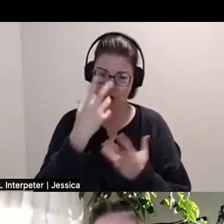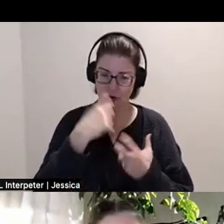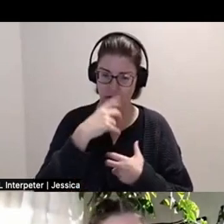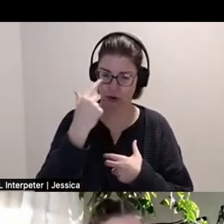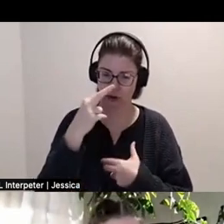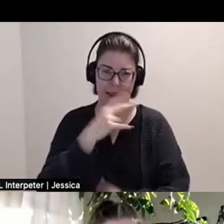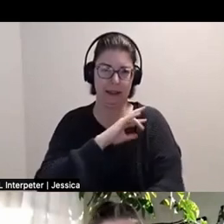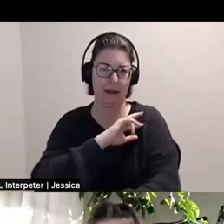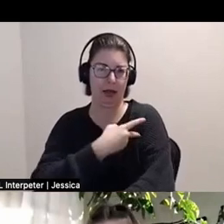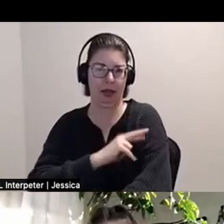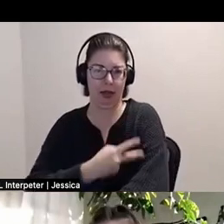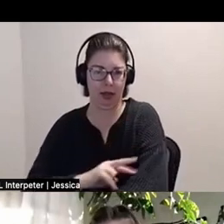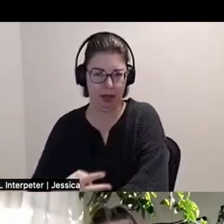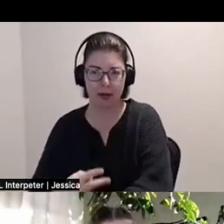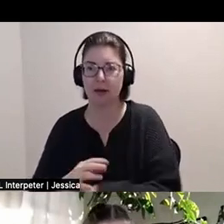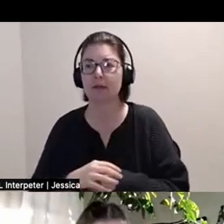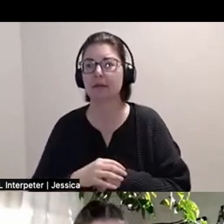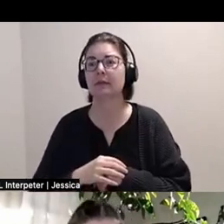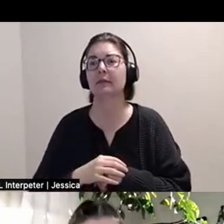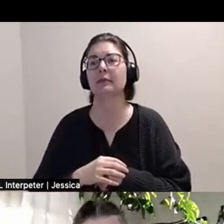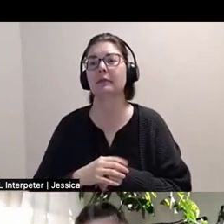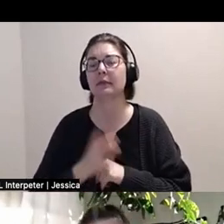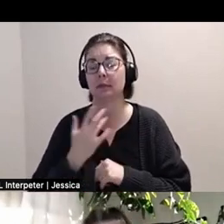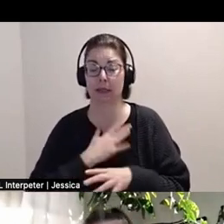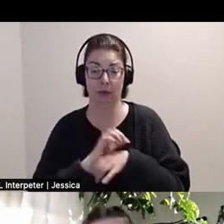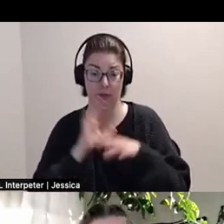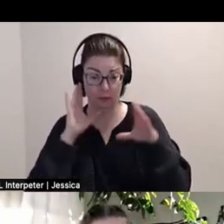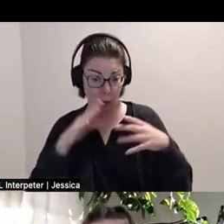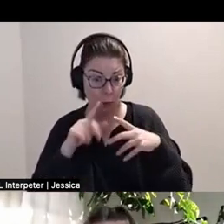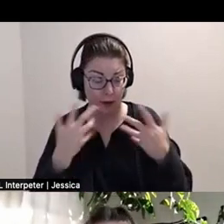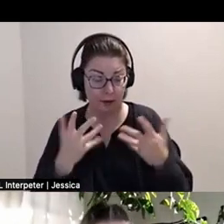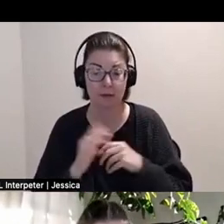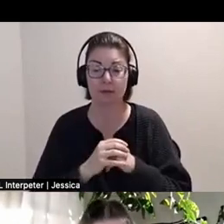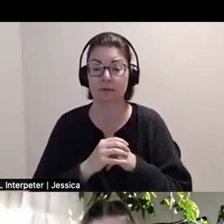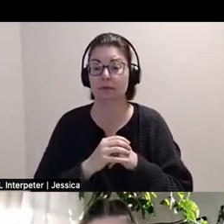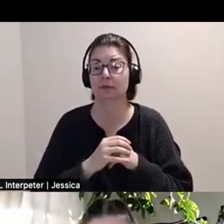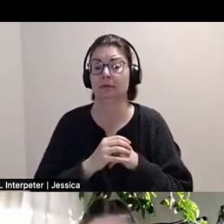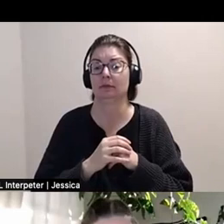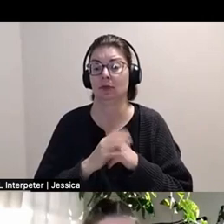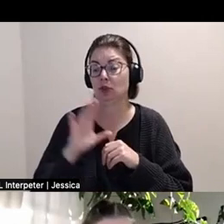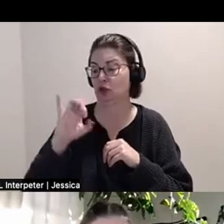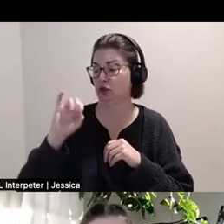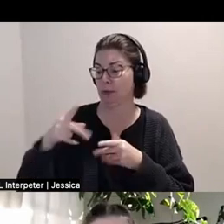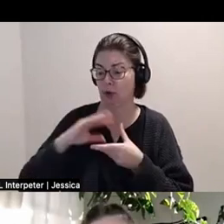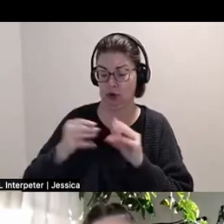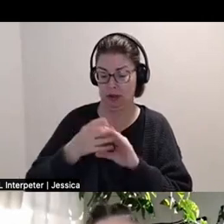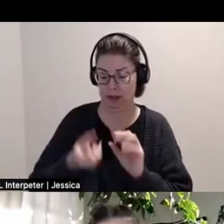And my practice is really focused on looking at how crip storytelling is the way that we share